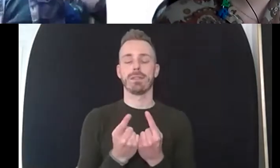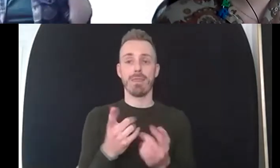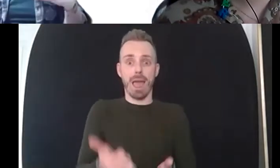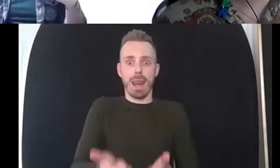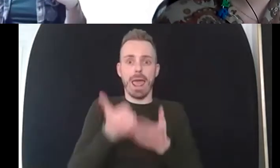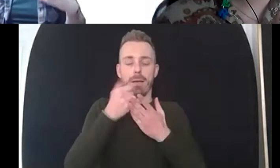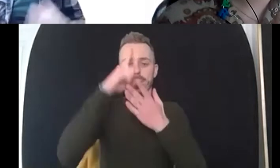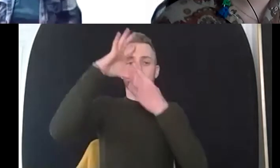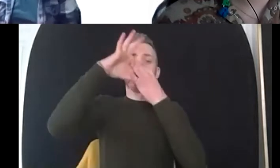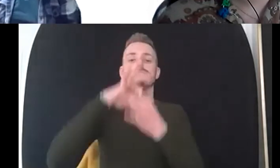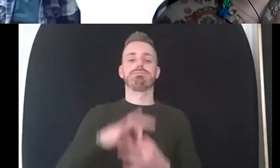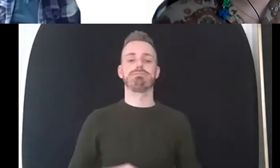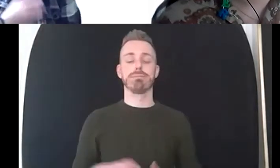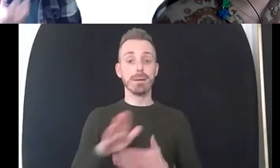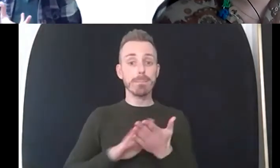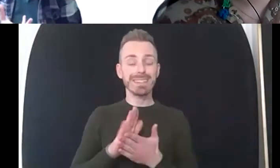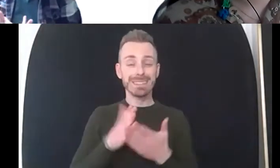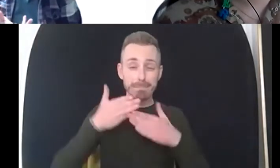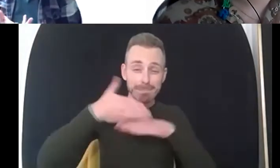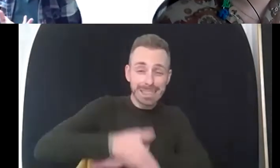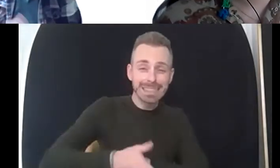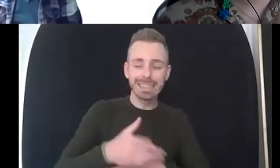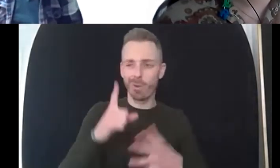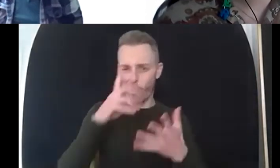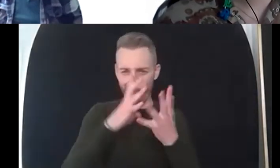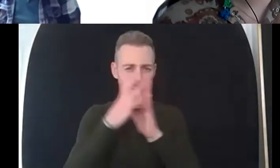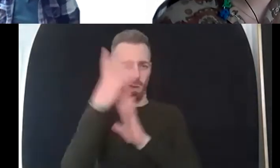myself into that present moment being aware of what's around me and even the simple things